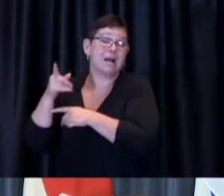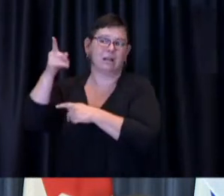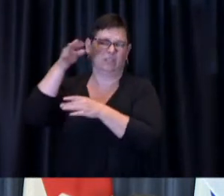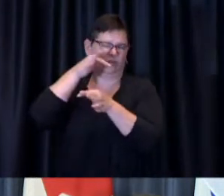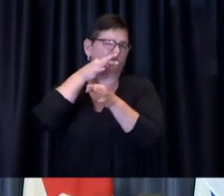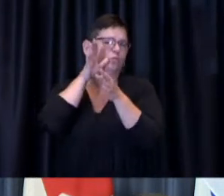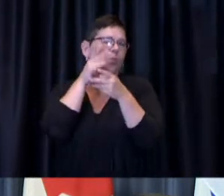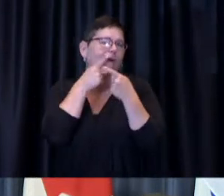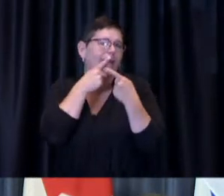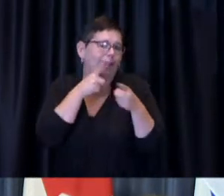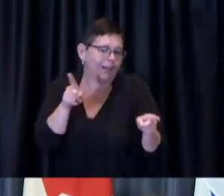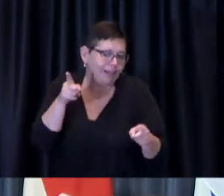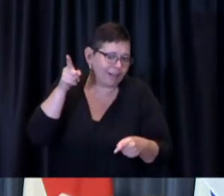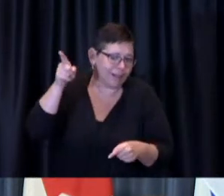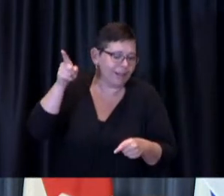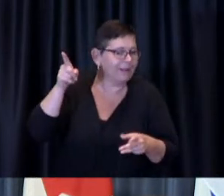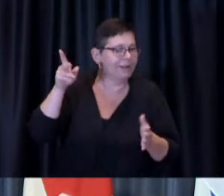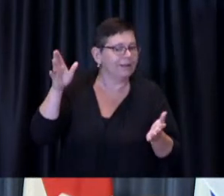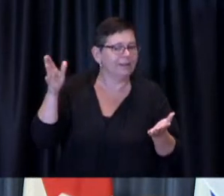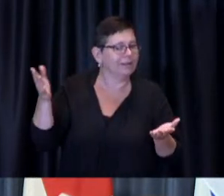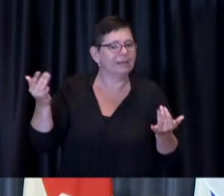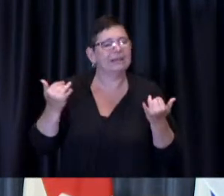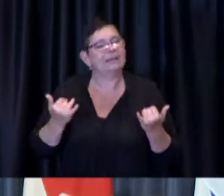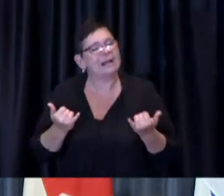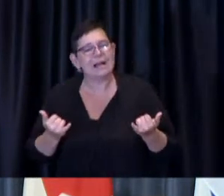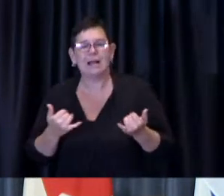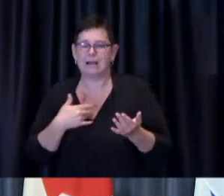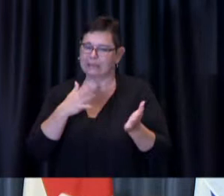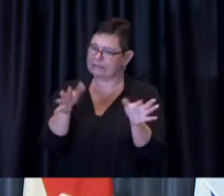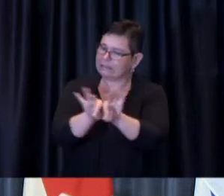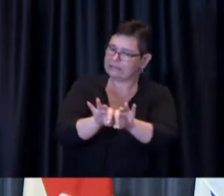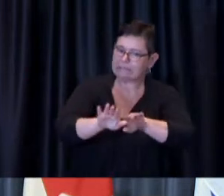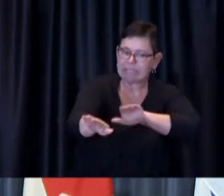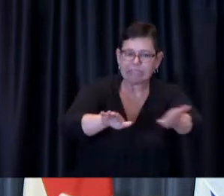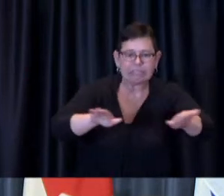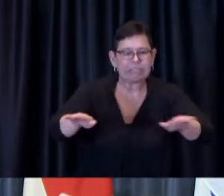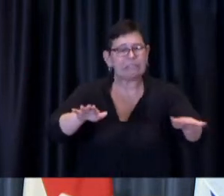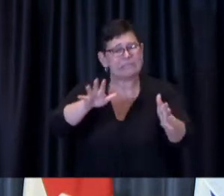in the meantime i would just encourage people to get vaccinated as soon as they possibly can